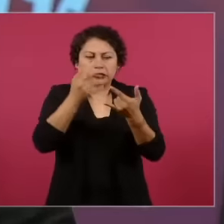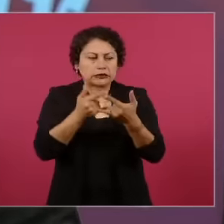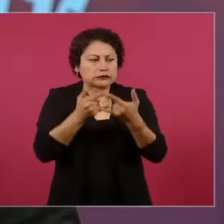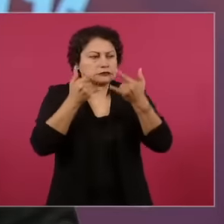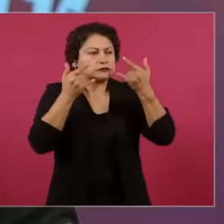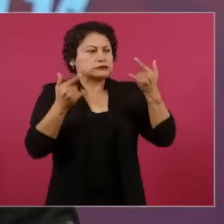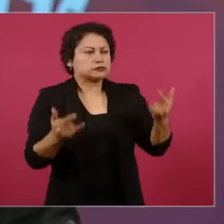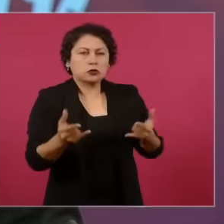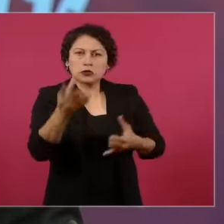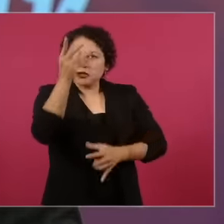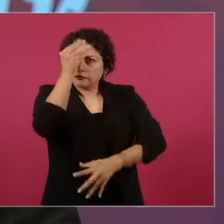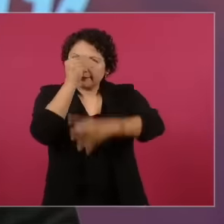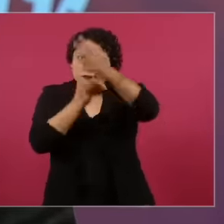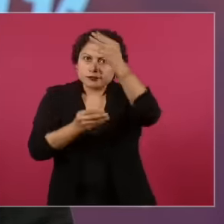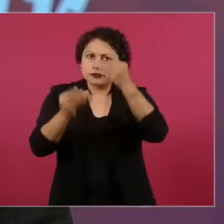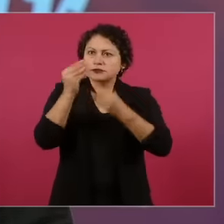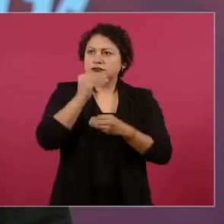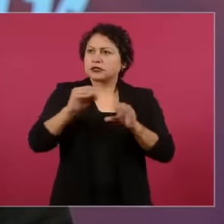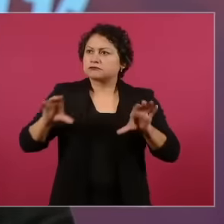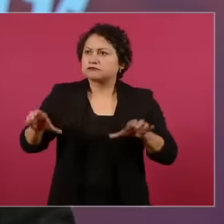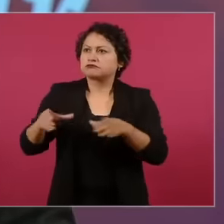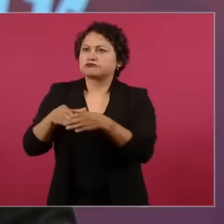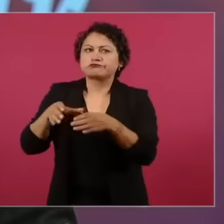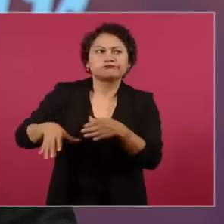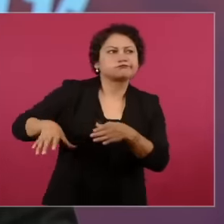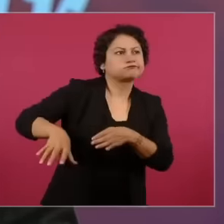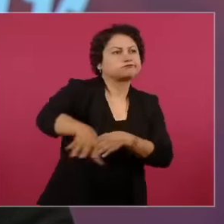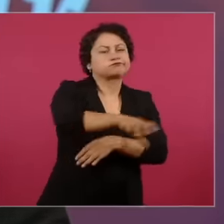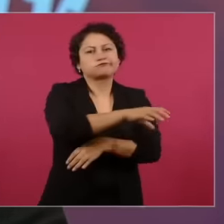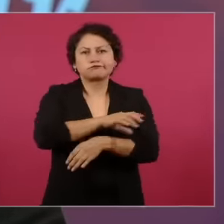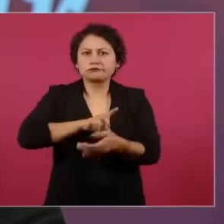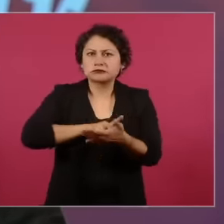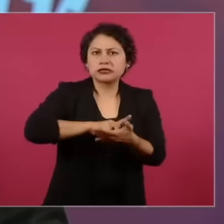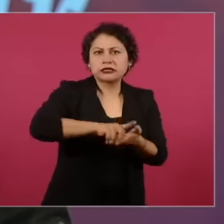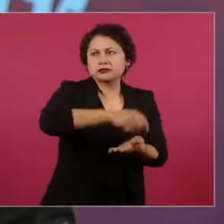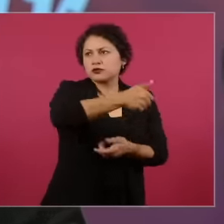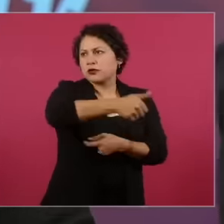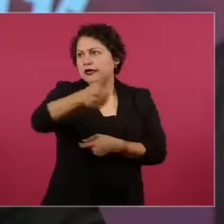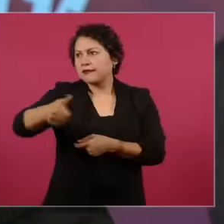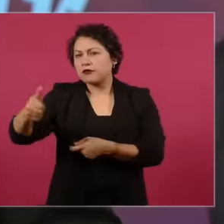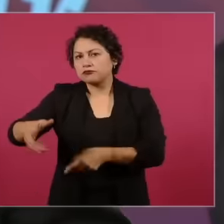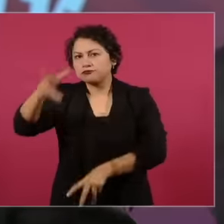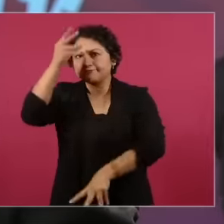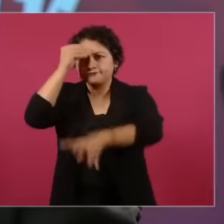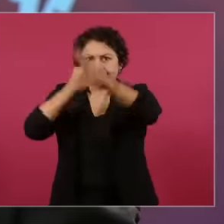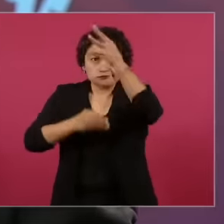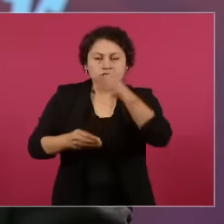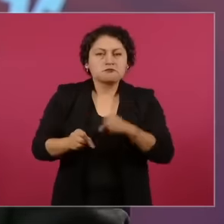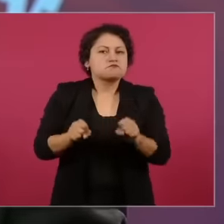people's rights and also the will to transform and create a new, better world for